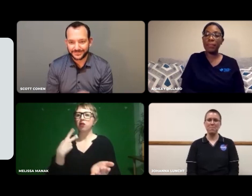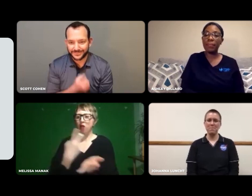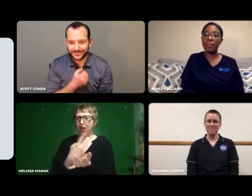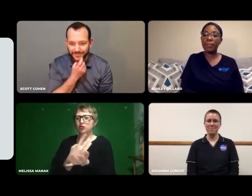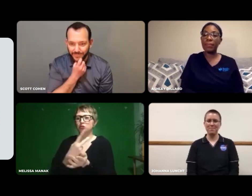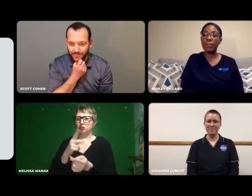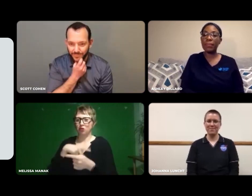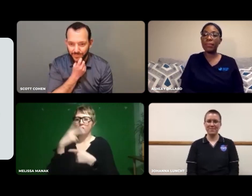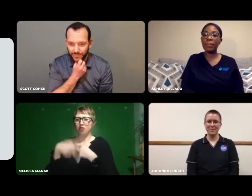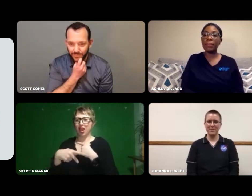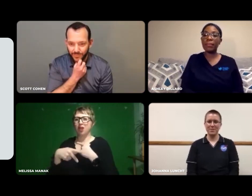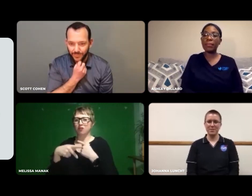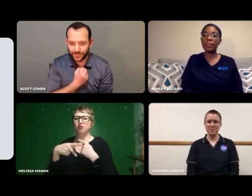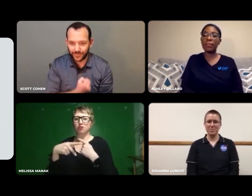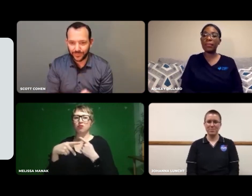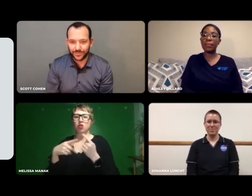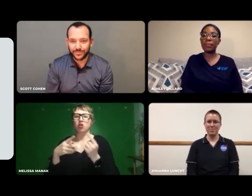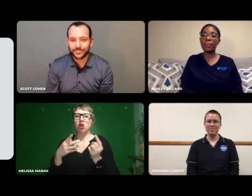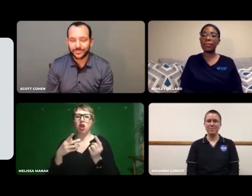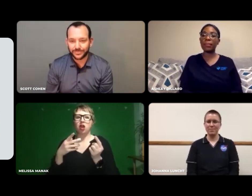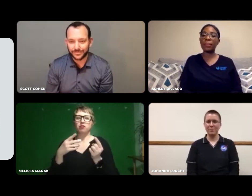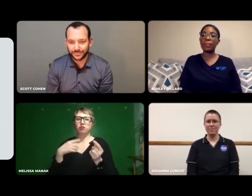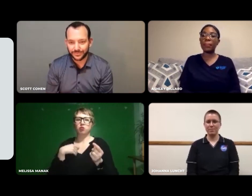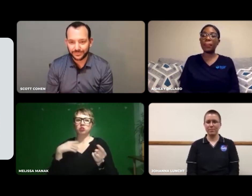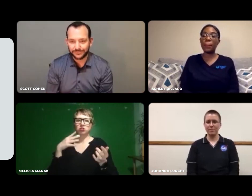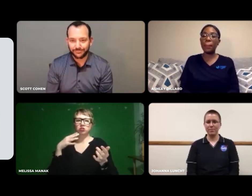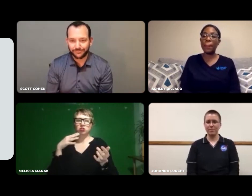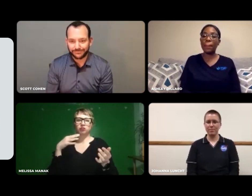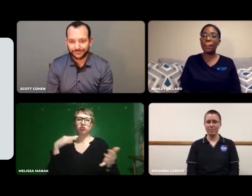It was really when I entered my graduate program.